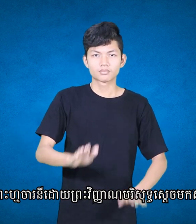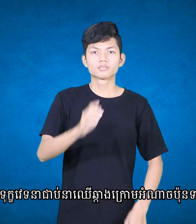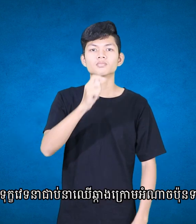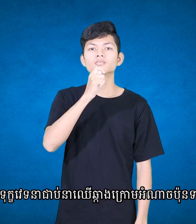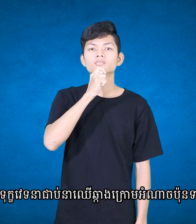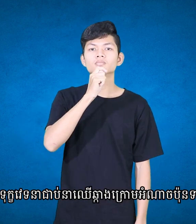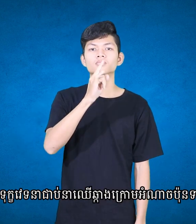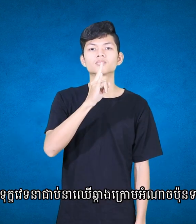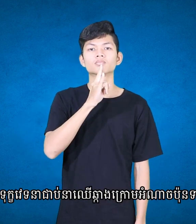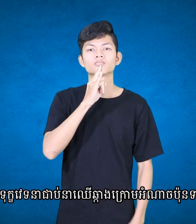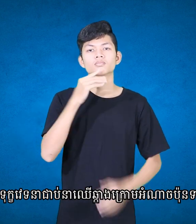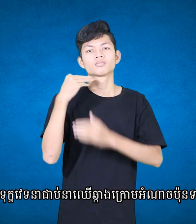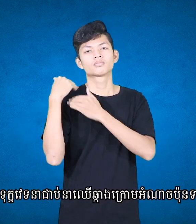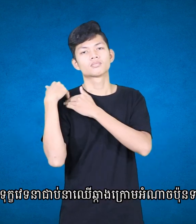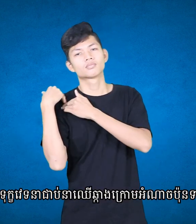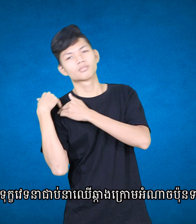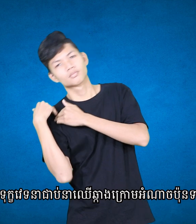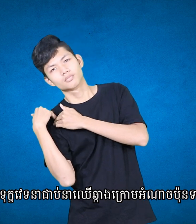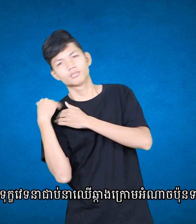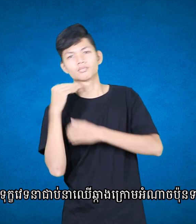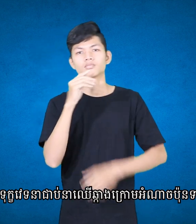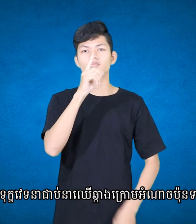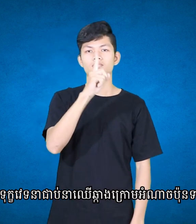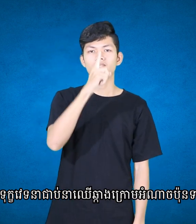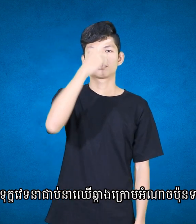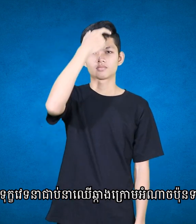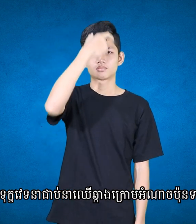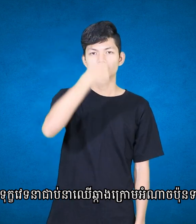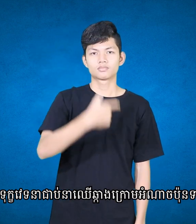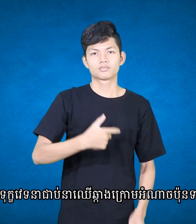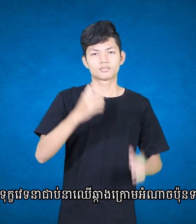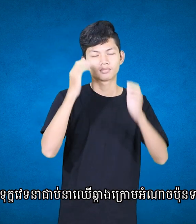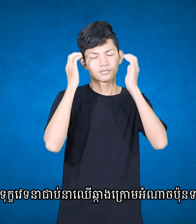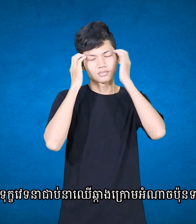He suffered under Pontius Pilate,